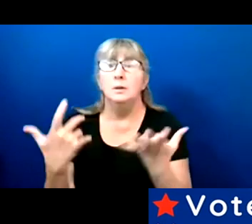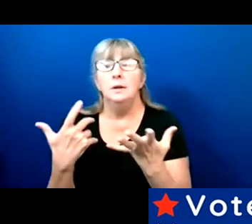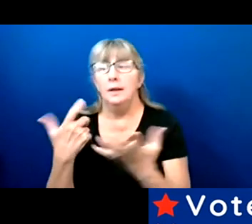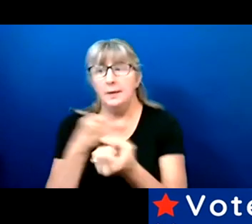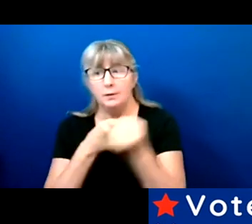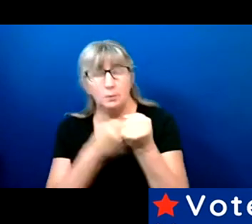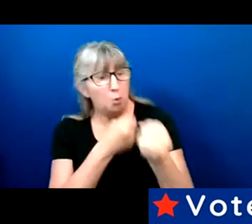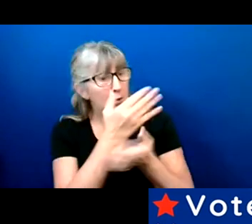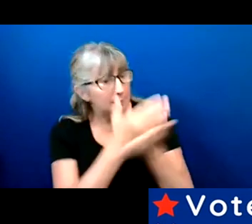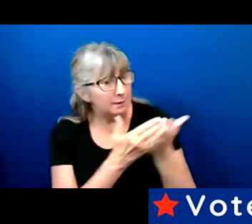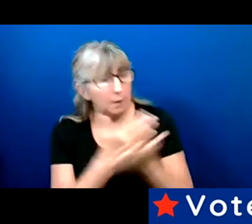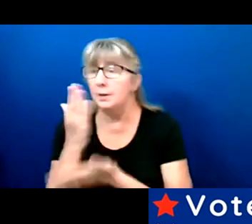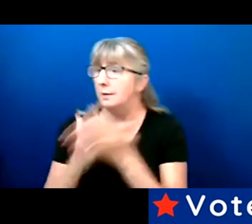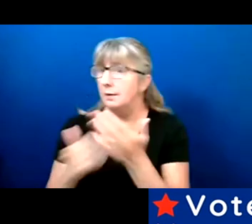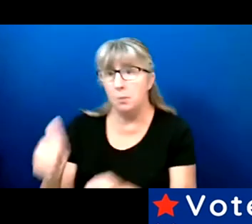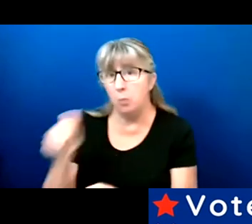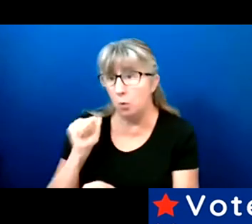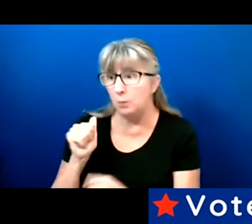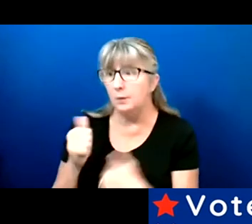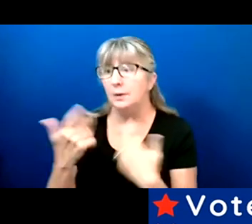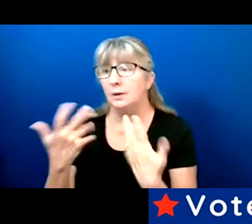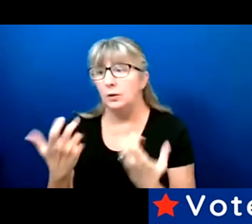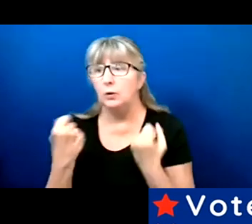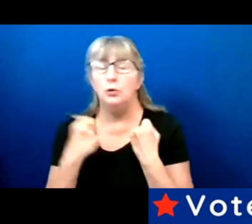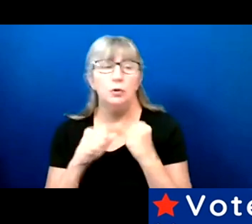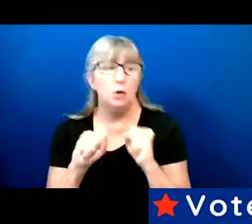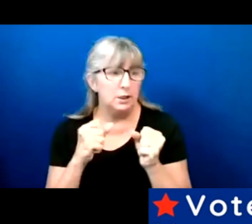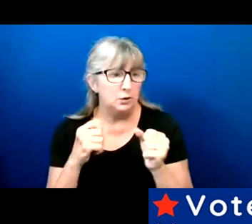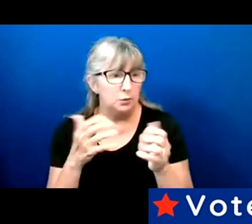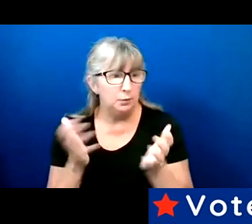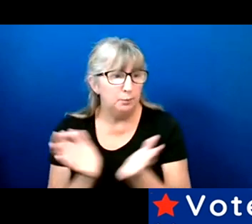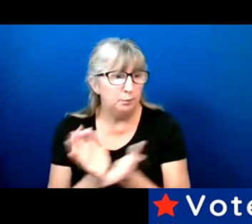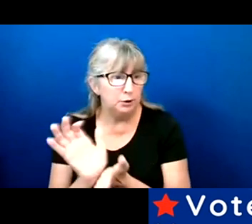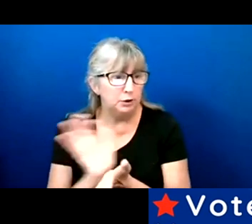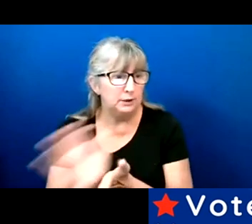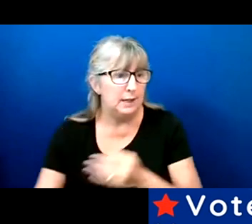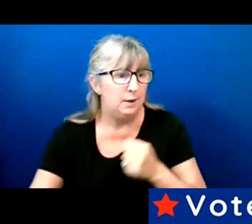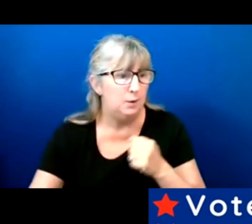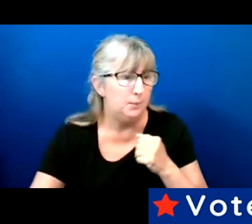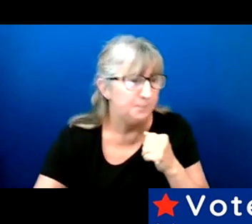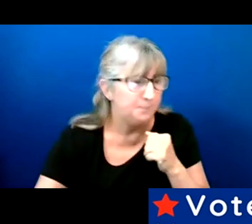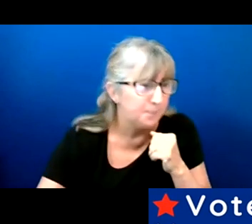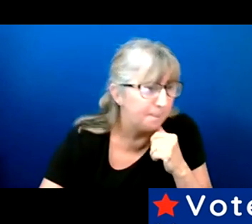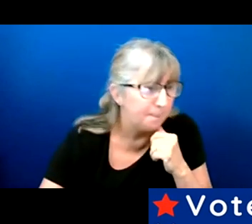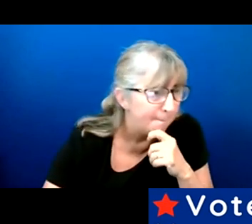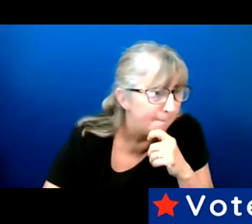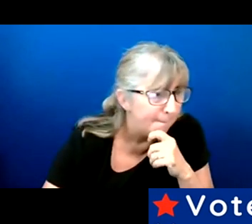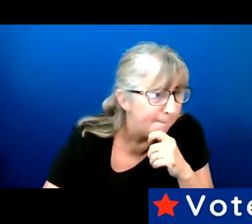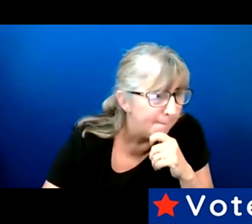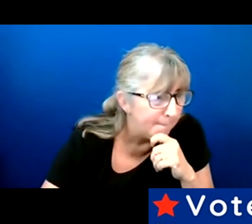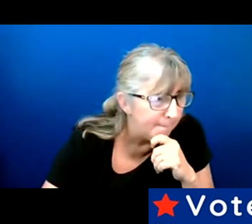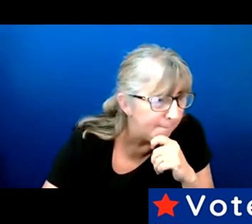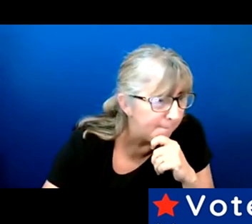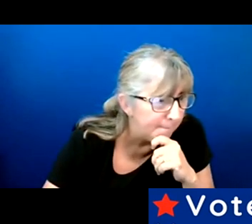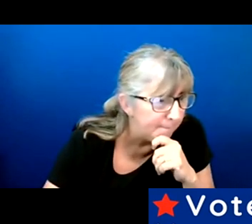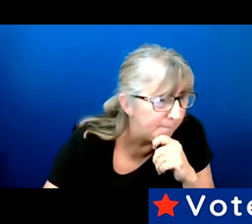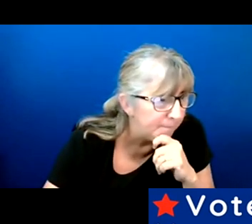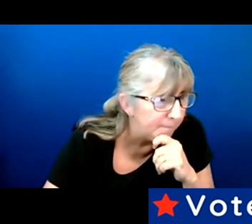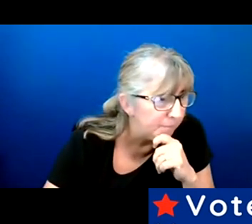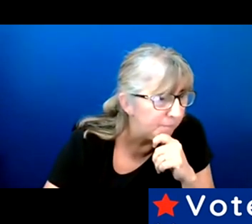They're basically trying to push us out. So my first question is for all the panelists today.